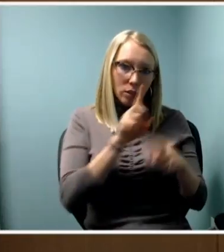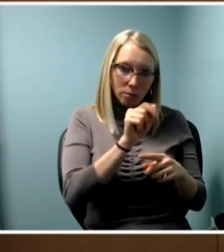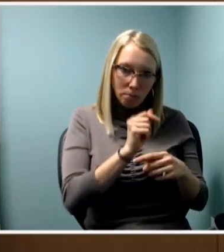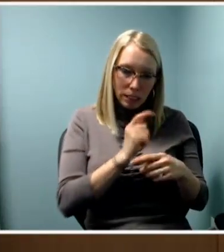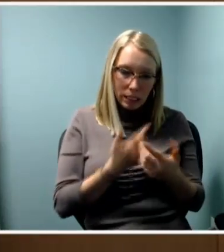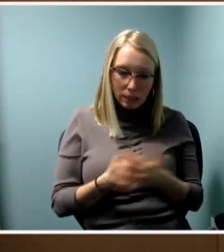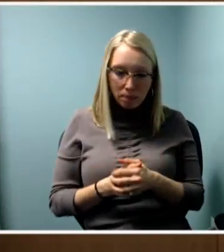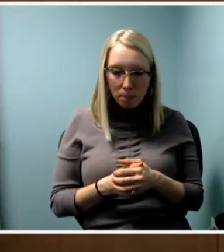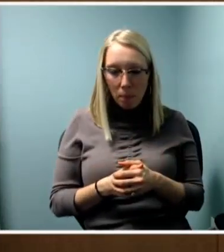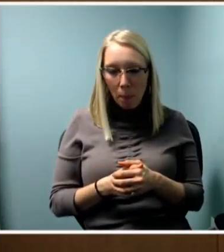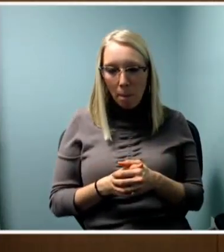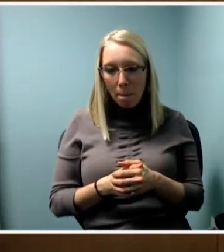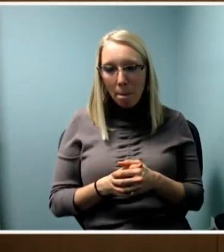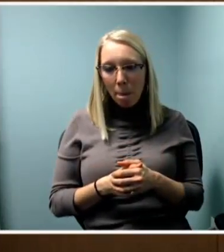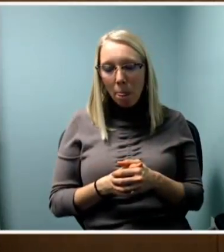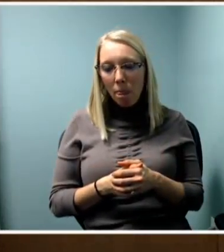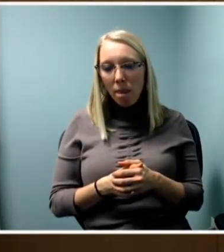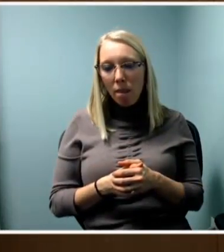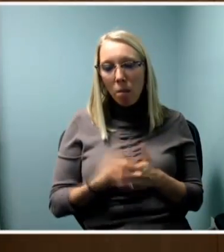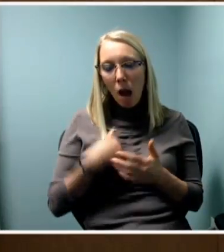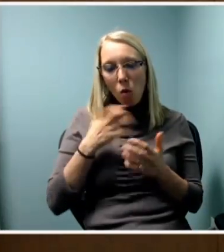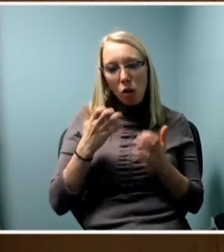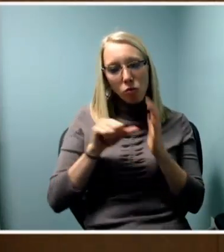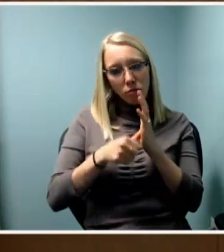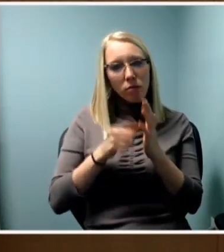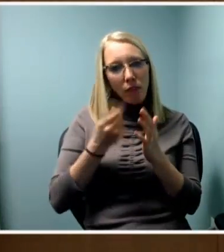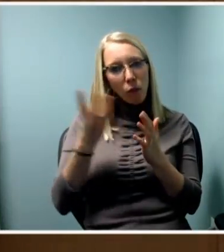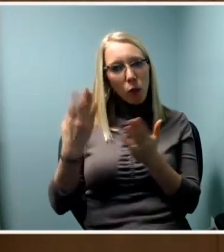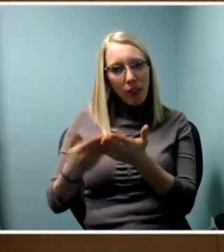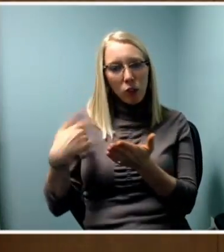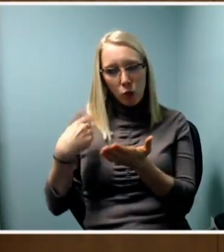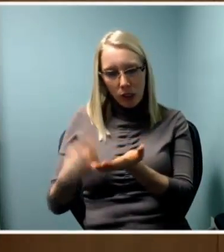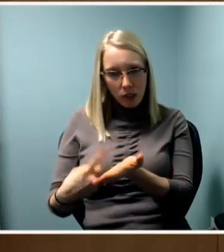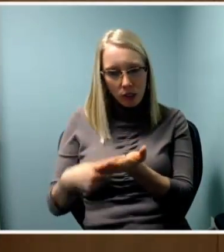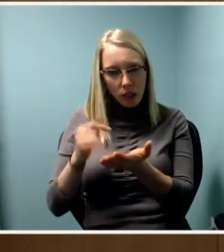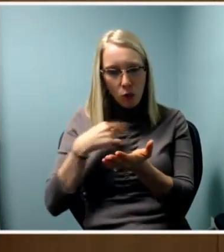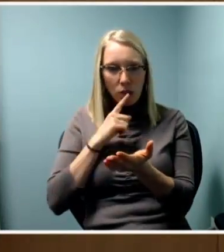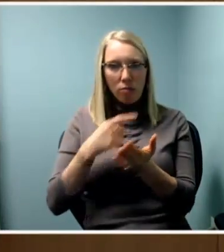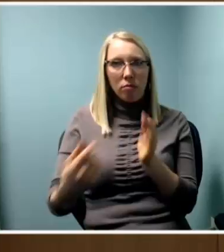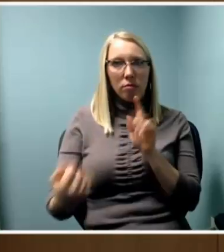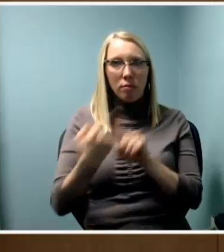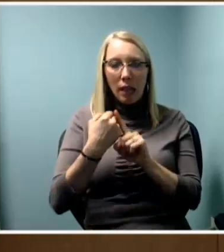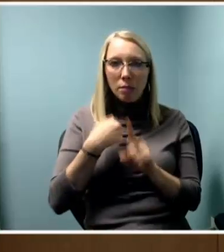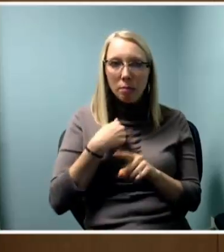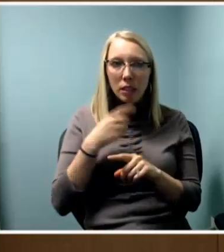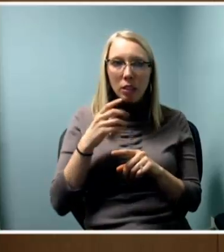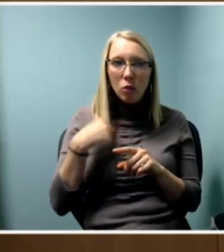I want to highlight some of the ones that were really meaningful for me. We talked about and made connections between the leadership